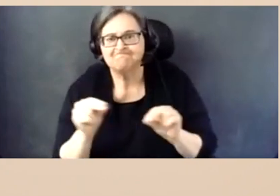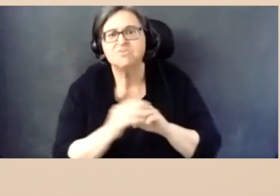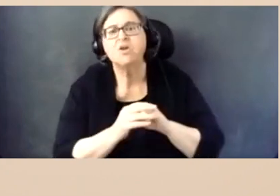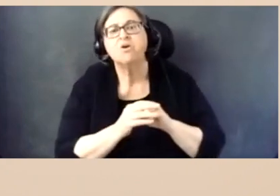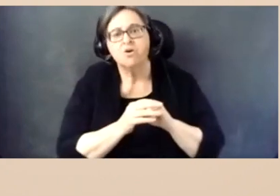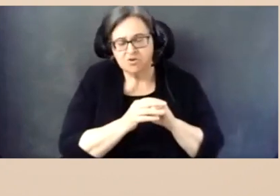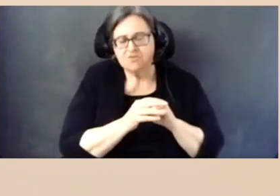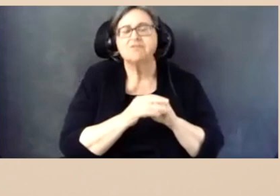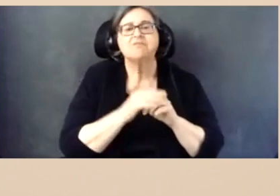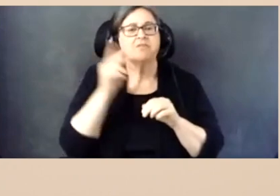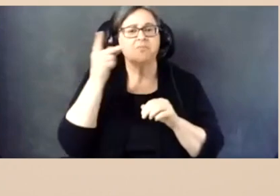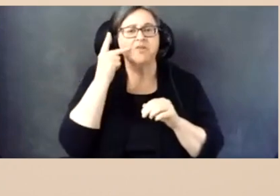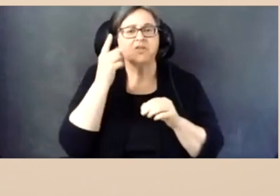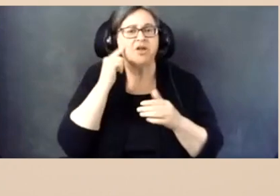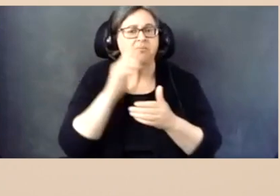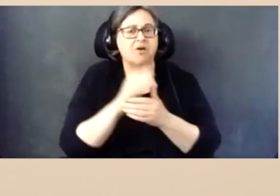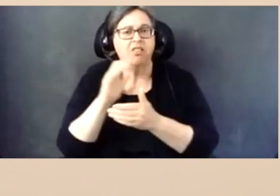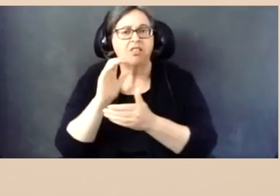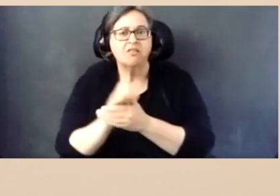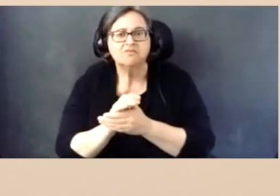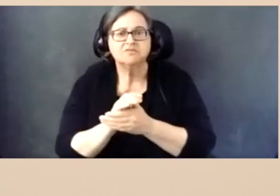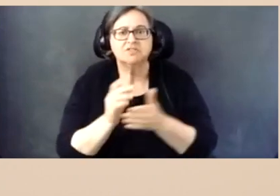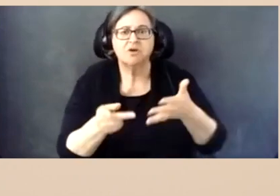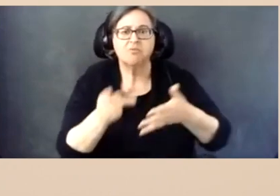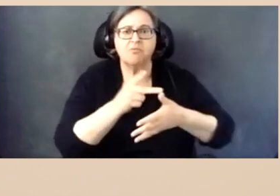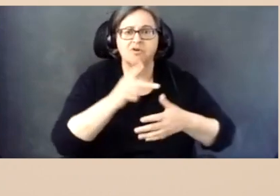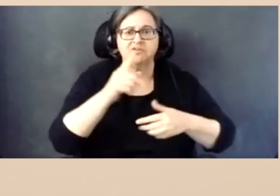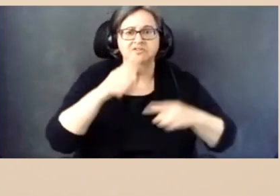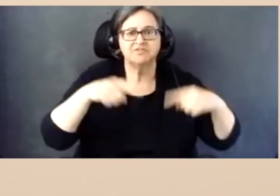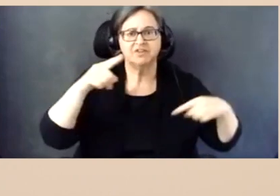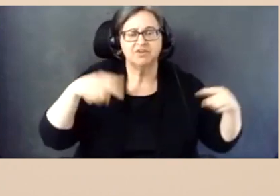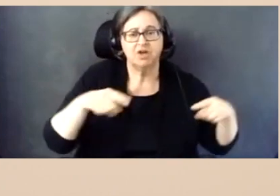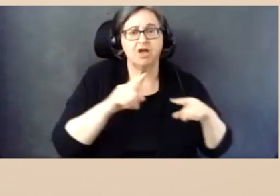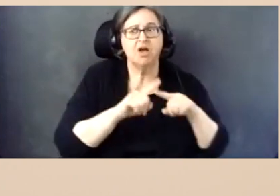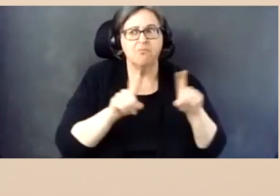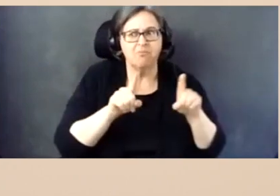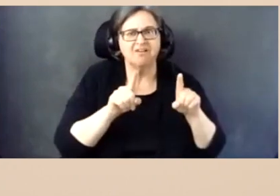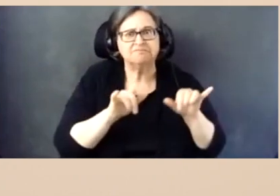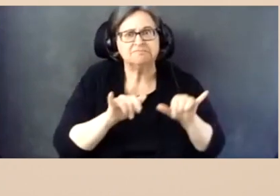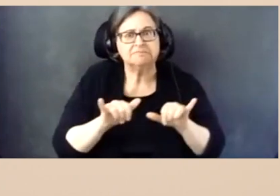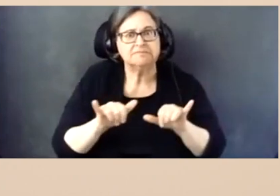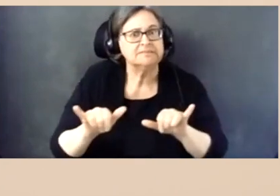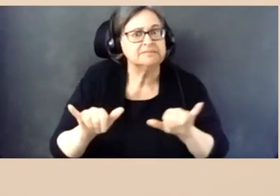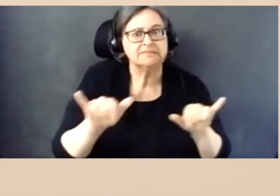Their political beliefs and priorities vary -- though there is a consistent finding that